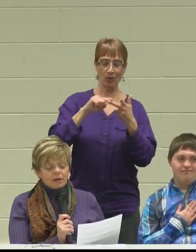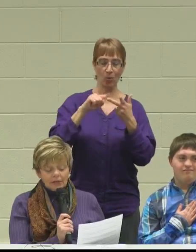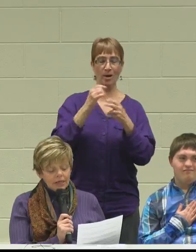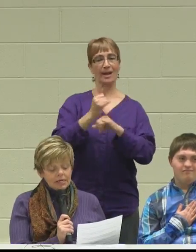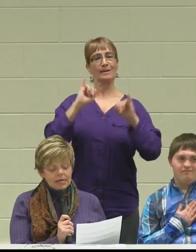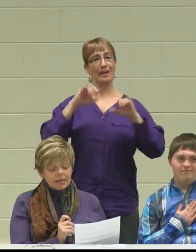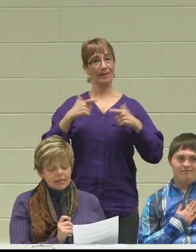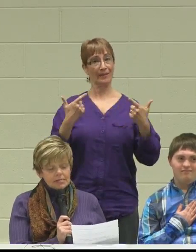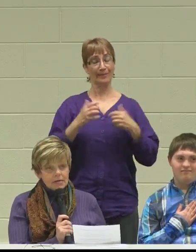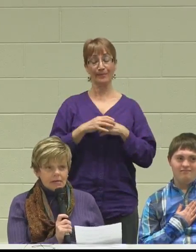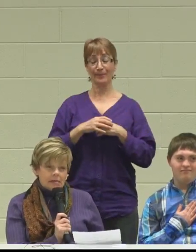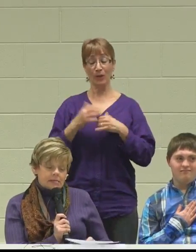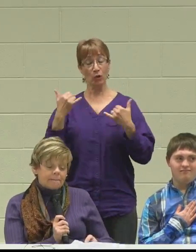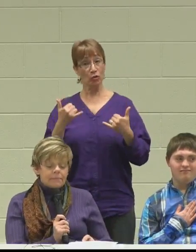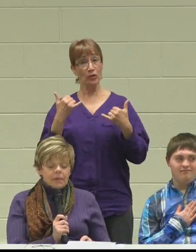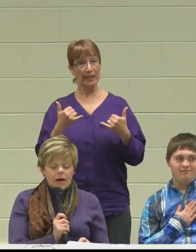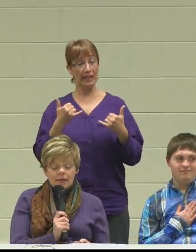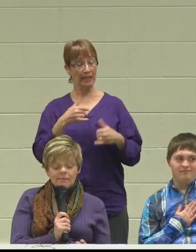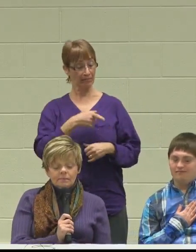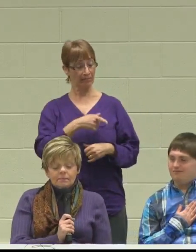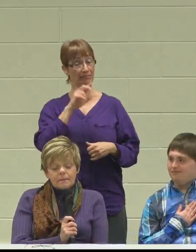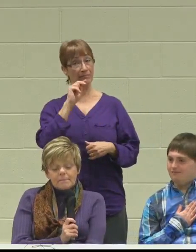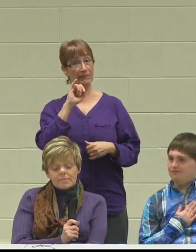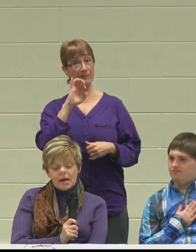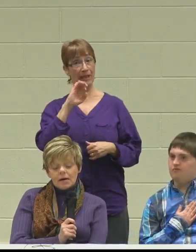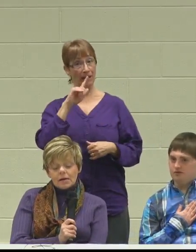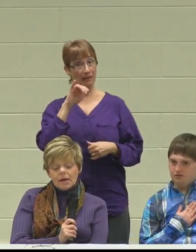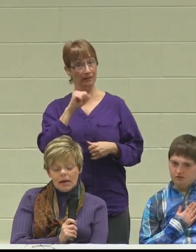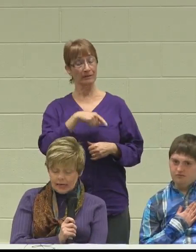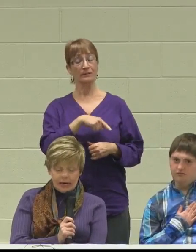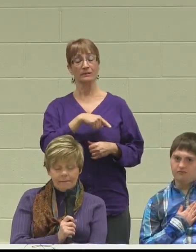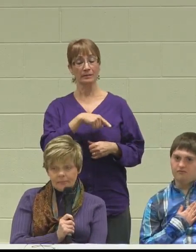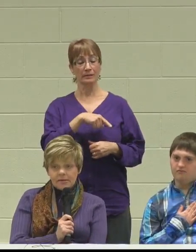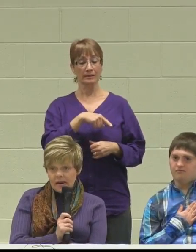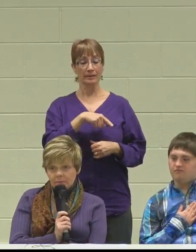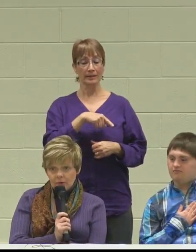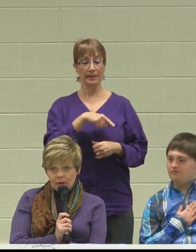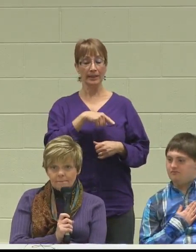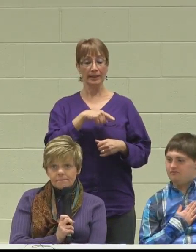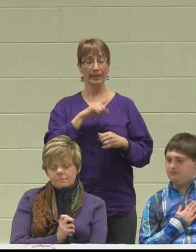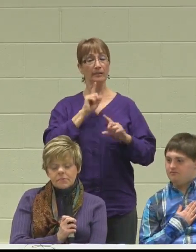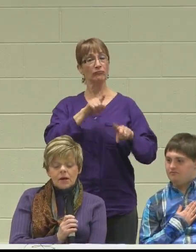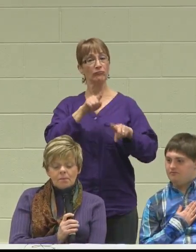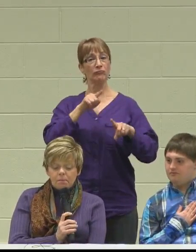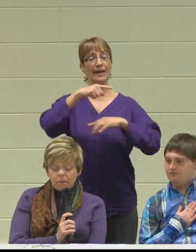Currently, Nicholas is at a day program.